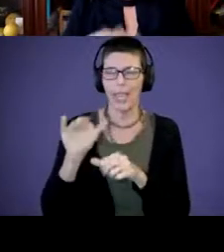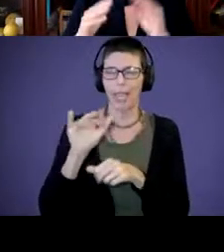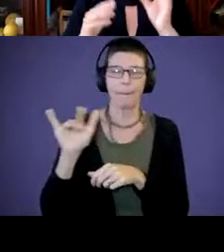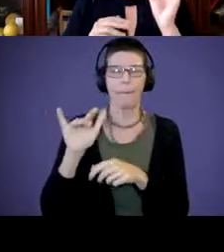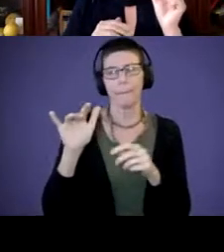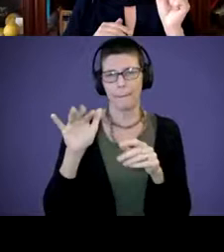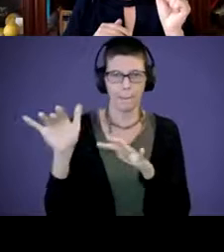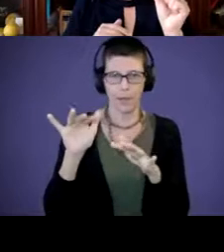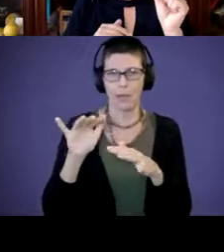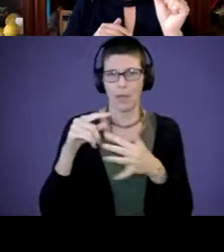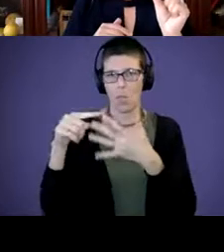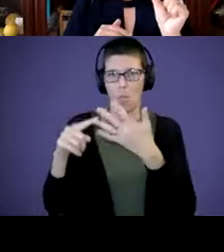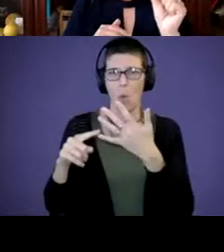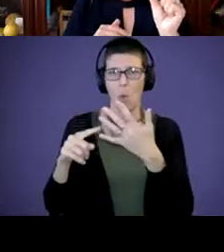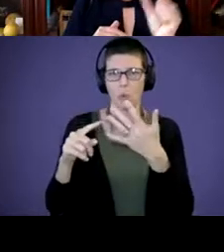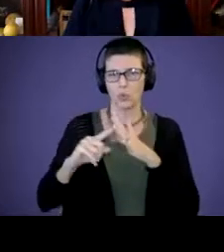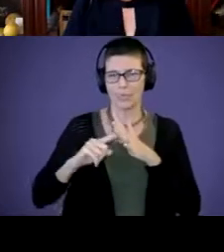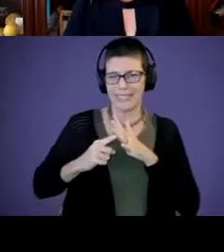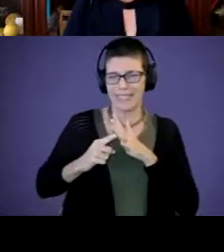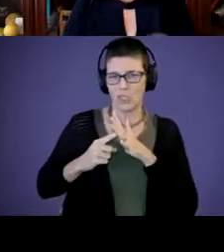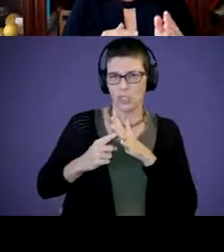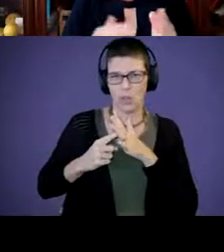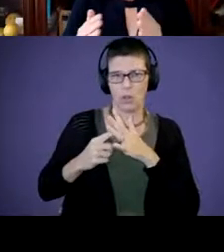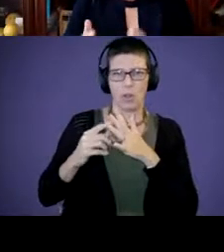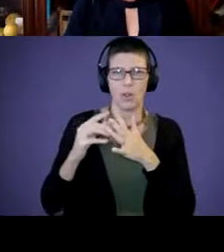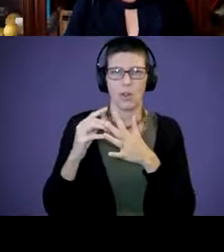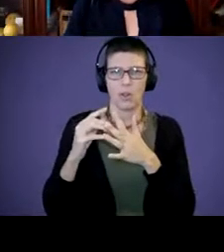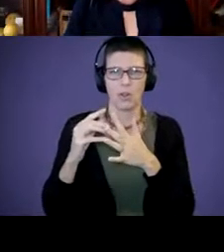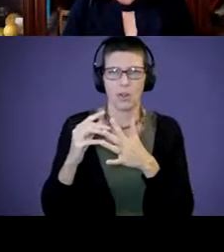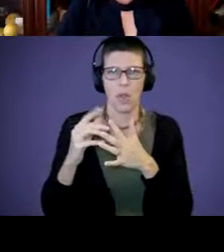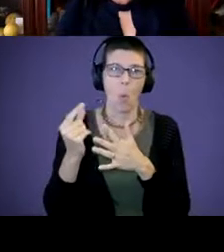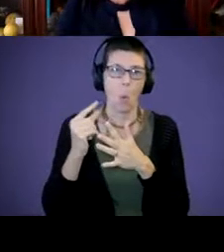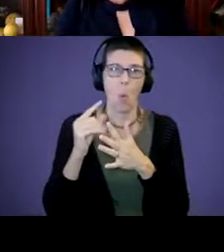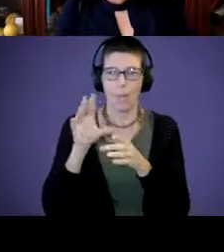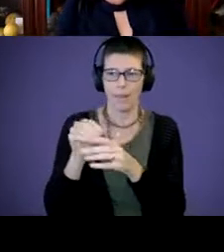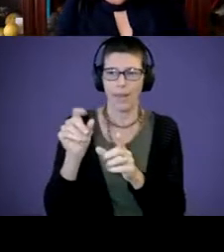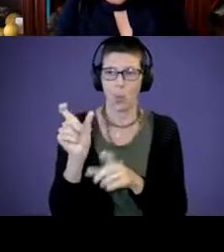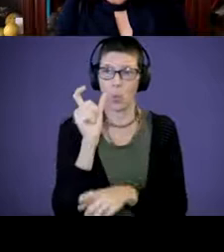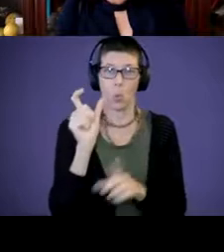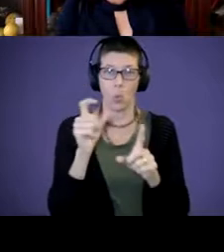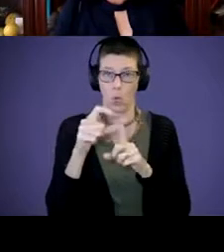all those initial, initial pieces of what makes up a word. Once you get into semantics,